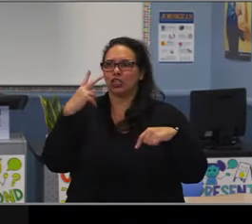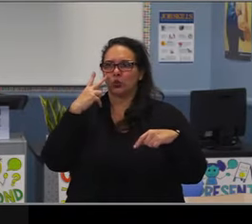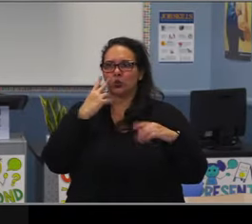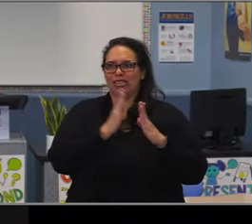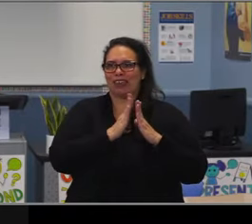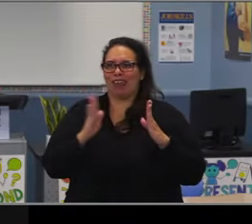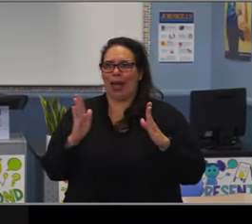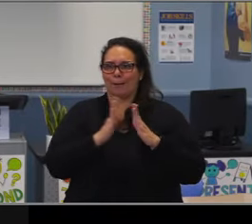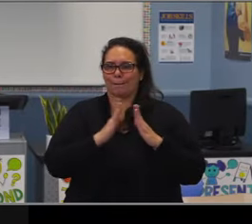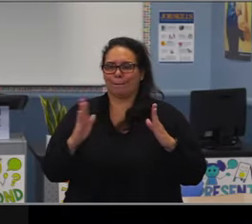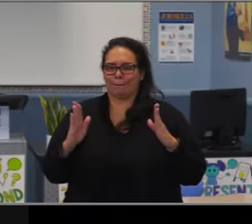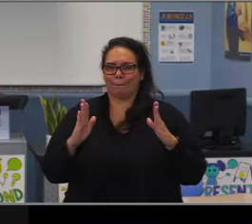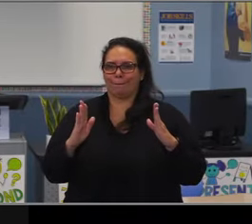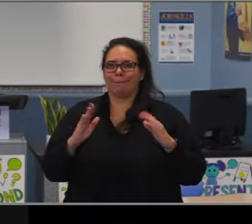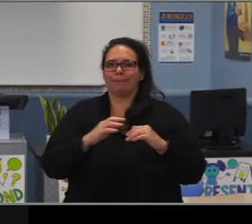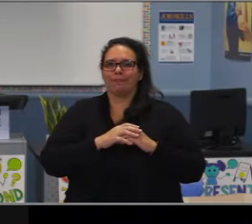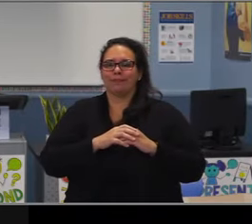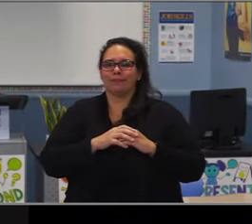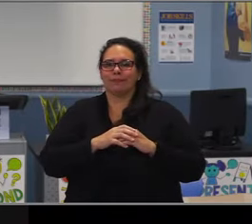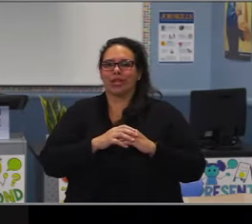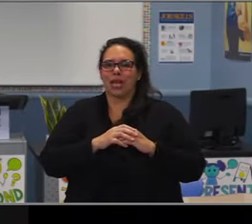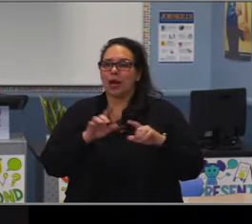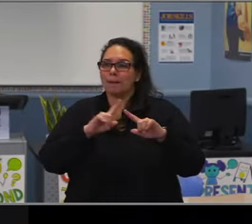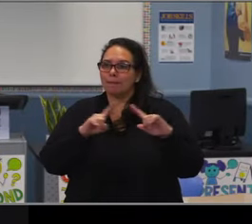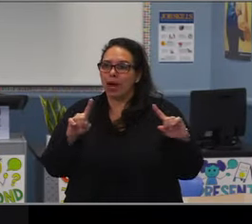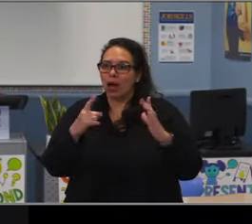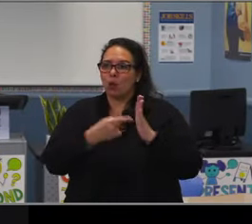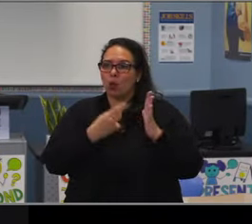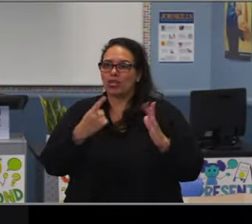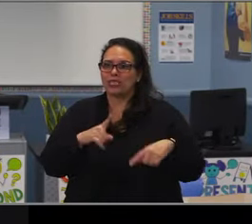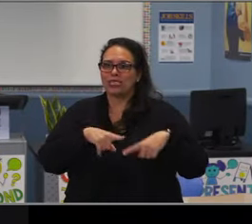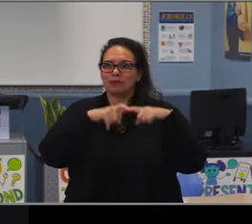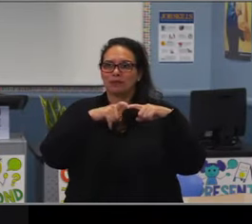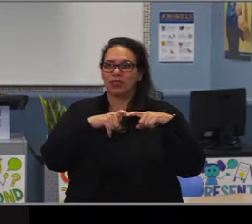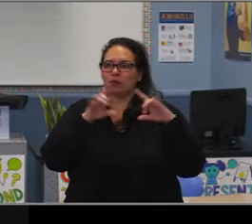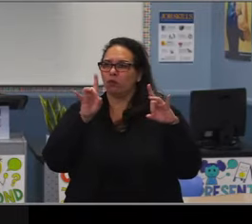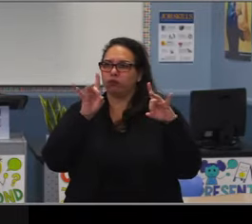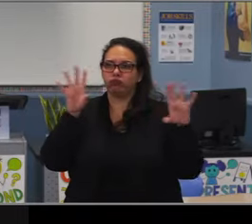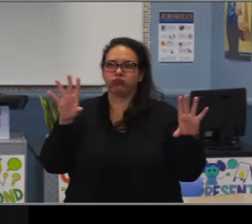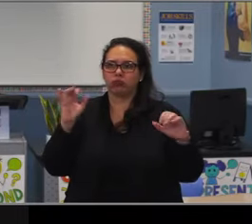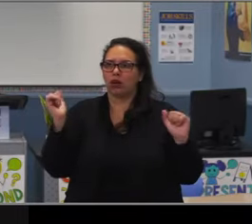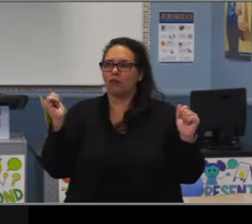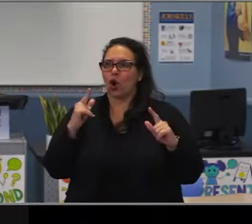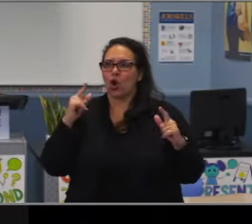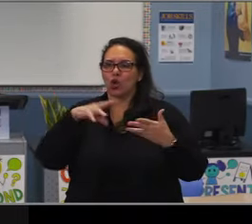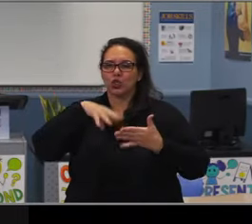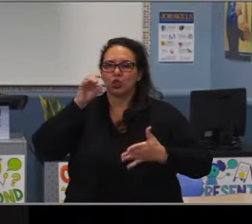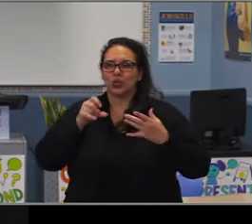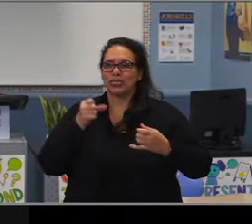and work with our students to try and head this off and keep our students coming to school where we know they can do the best learning.